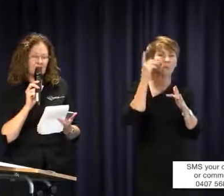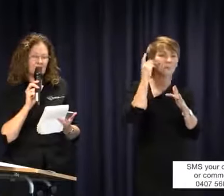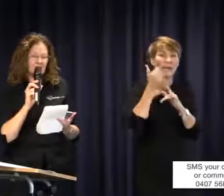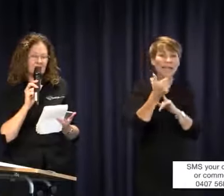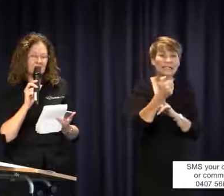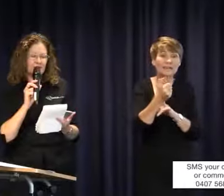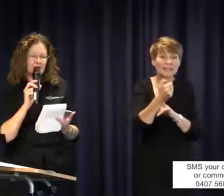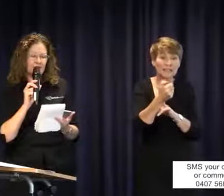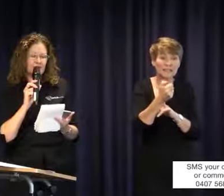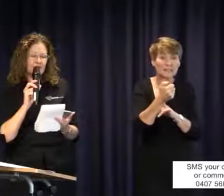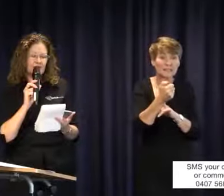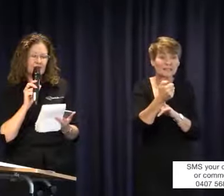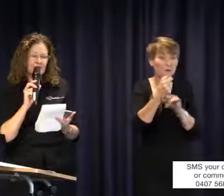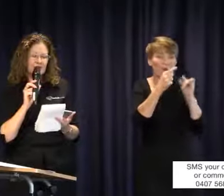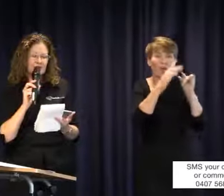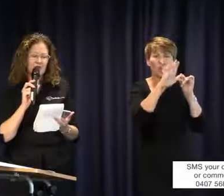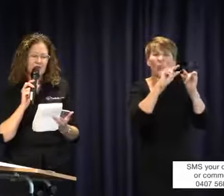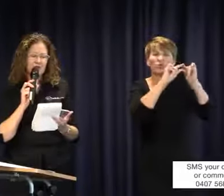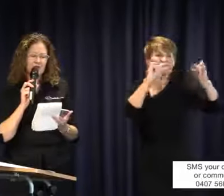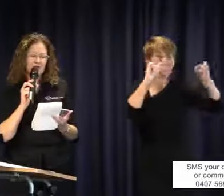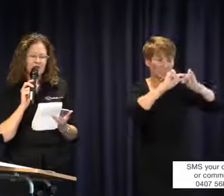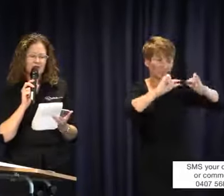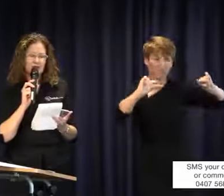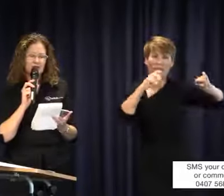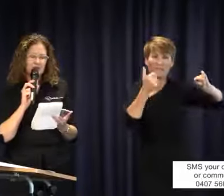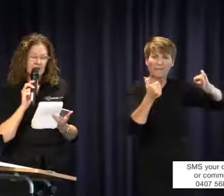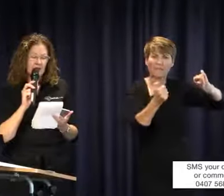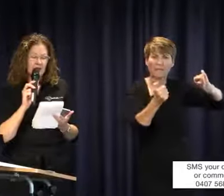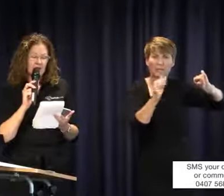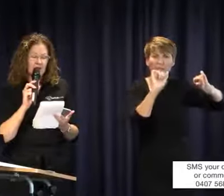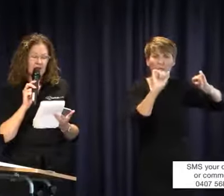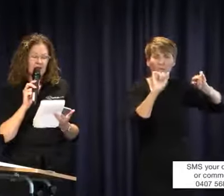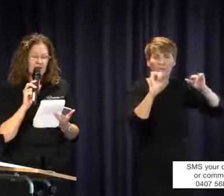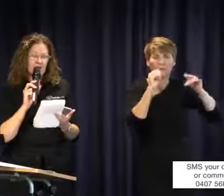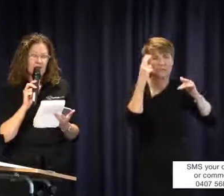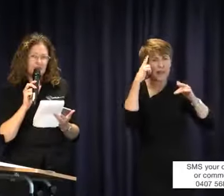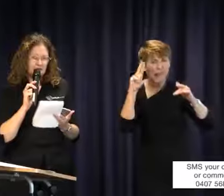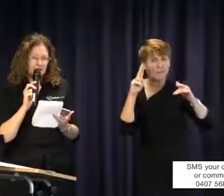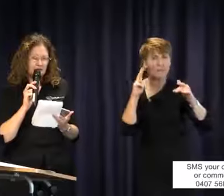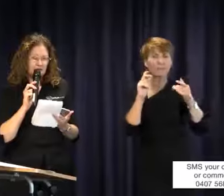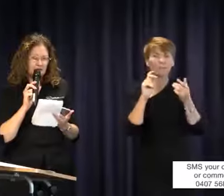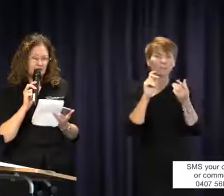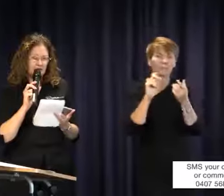on your screens with your name and your email address, the name of the school your child